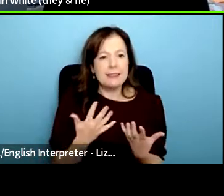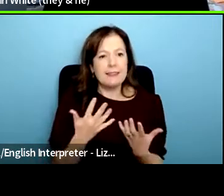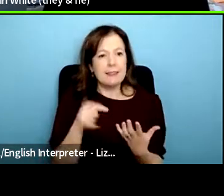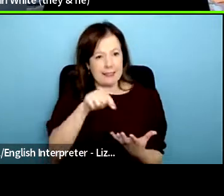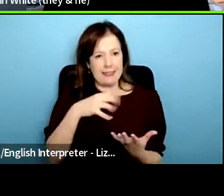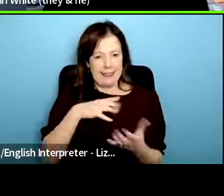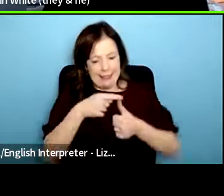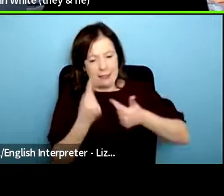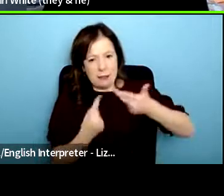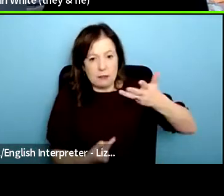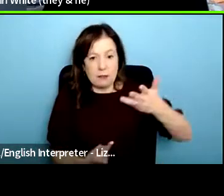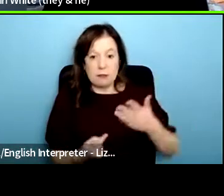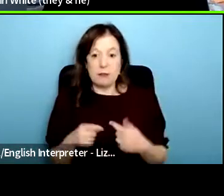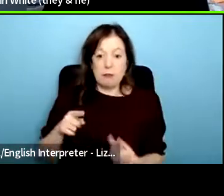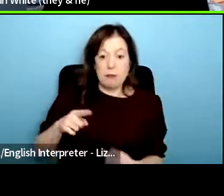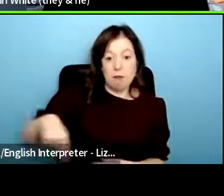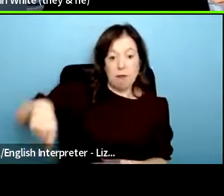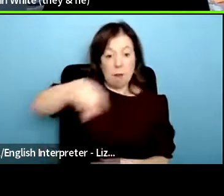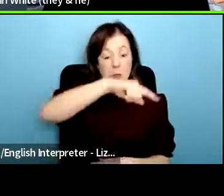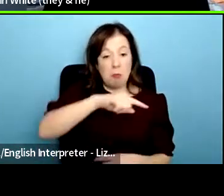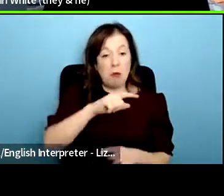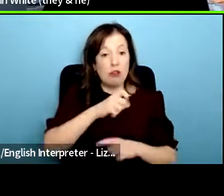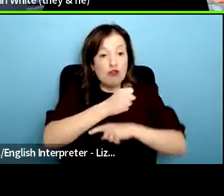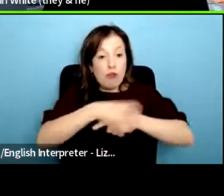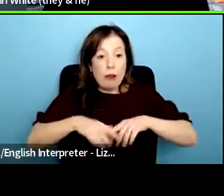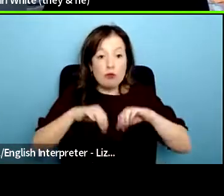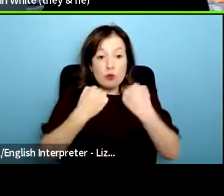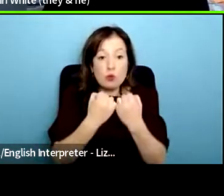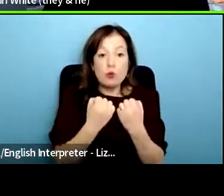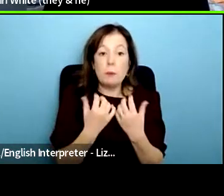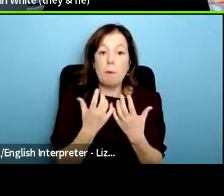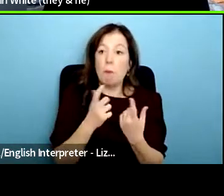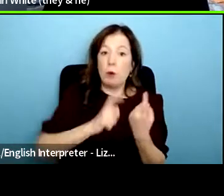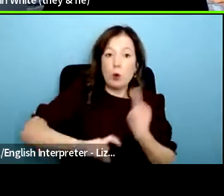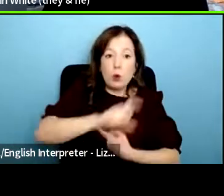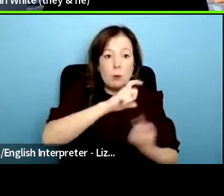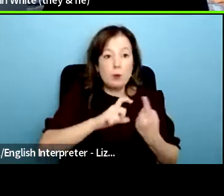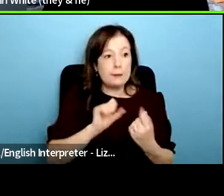of some of those resources so we know a lot about our communities and what they need for instance